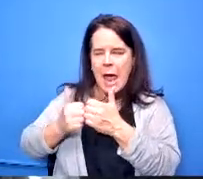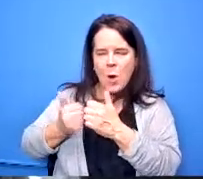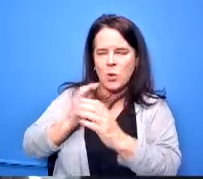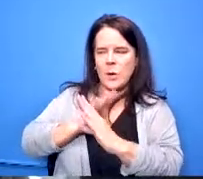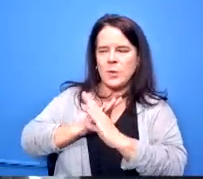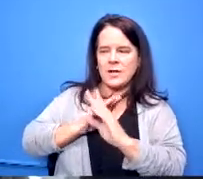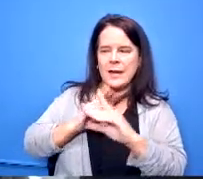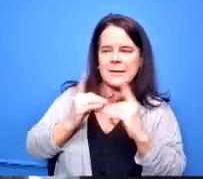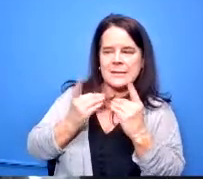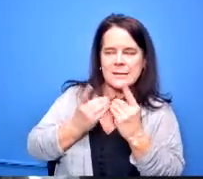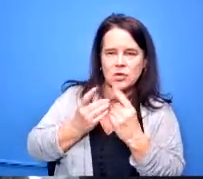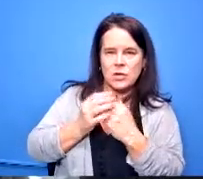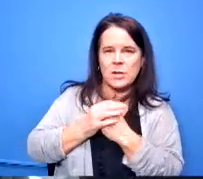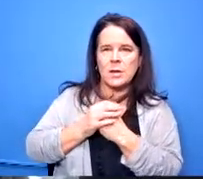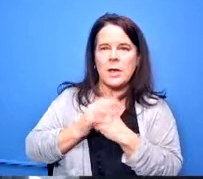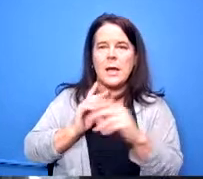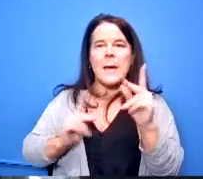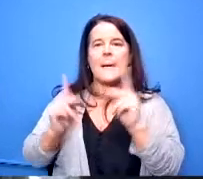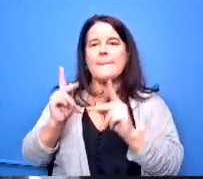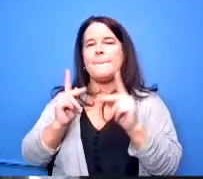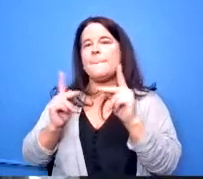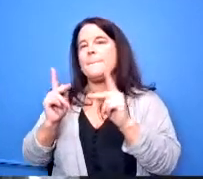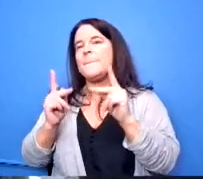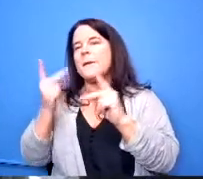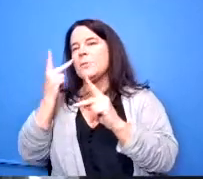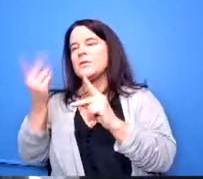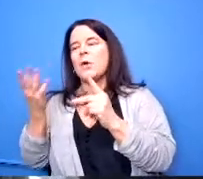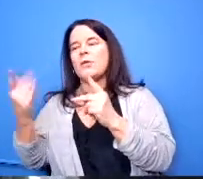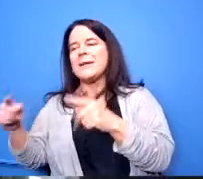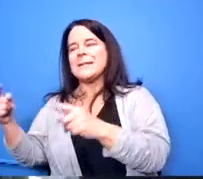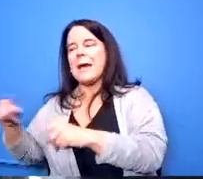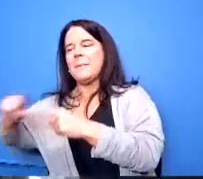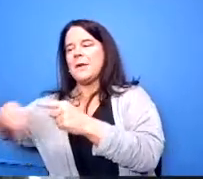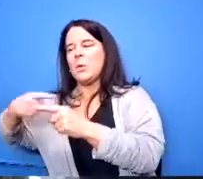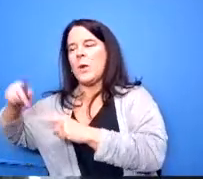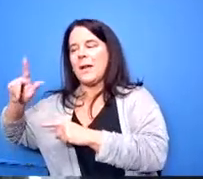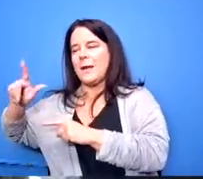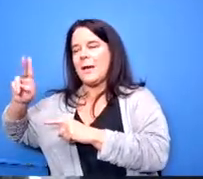know people have saw things around when lutlow 2 was going up how that number jumped how it went